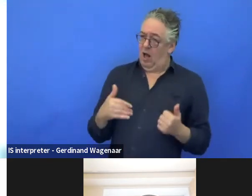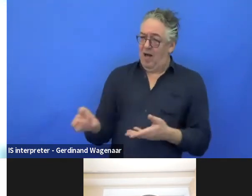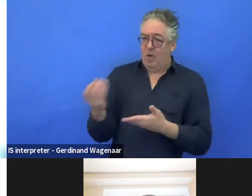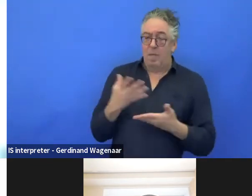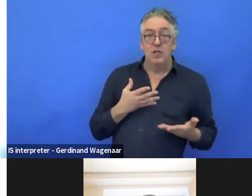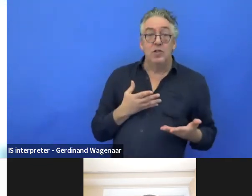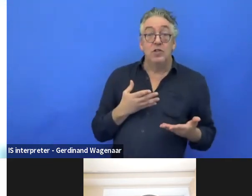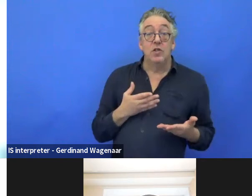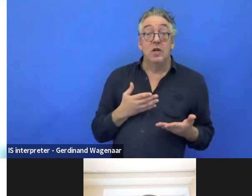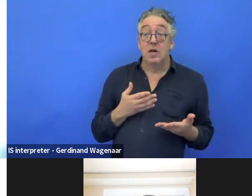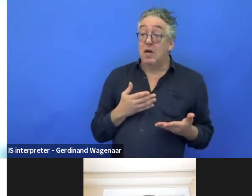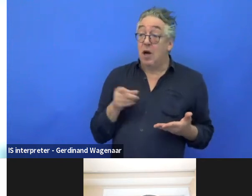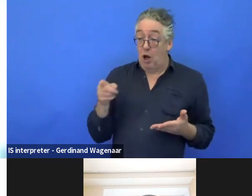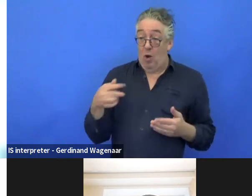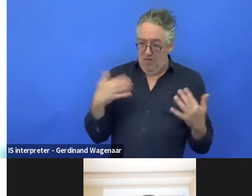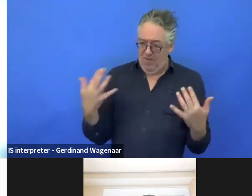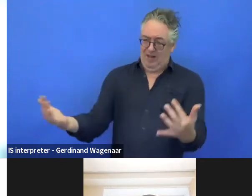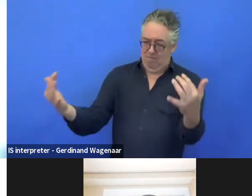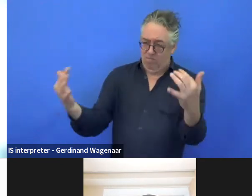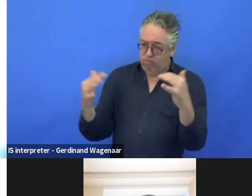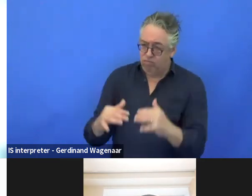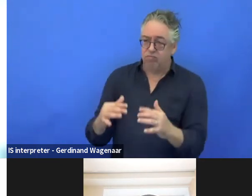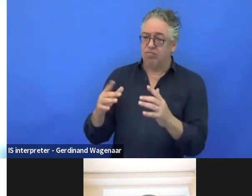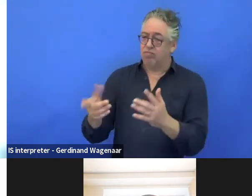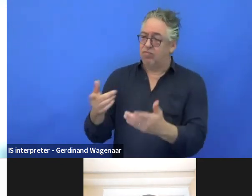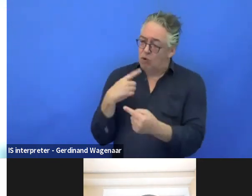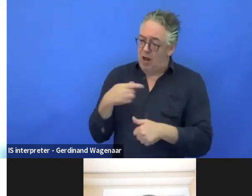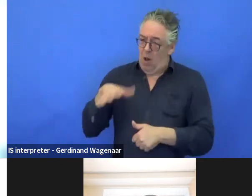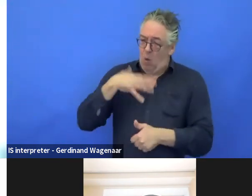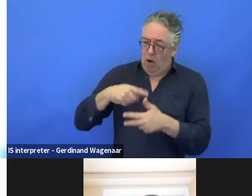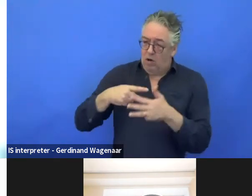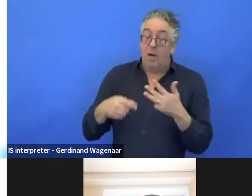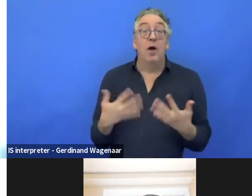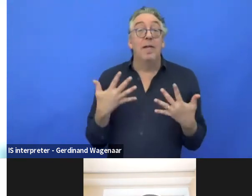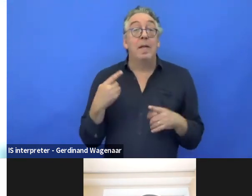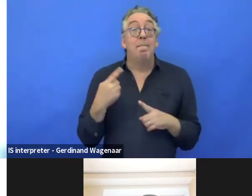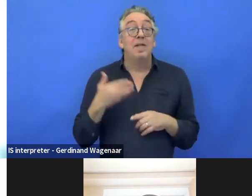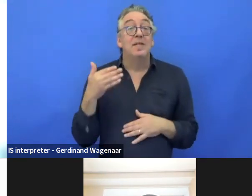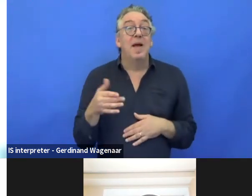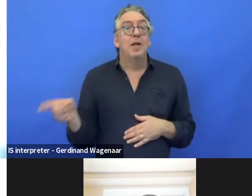and expressing needs and why then months later there is still no report on this.